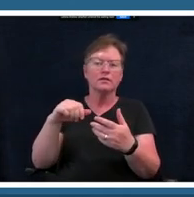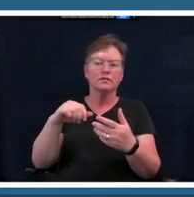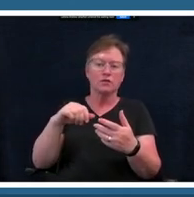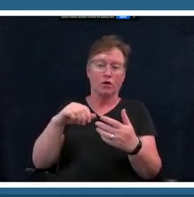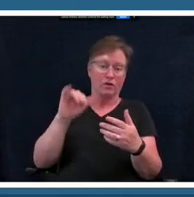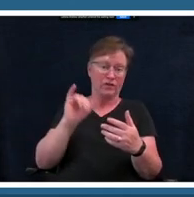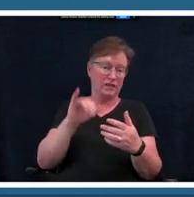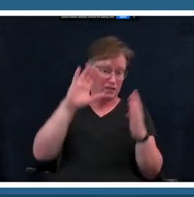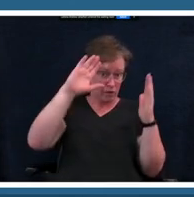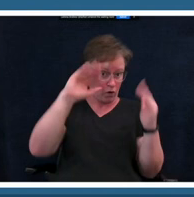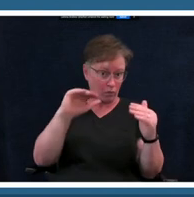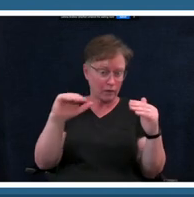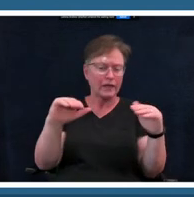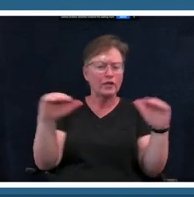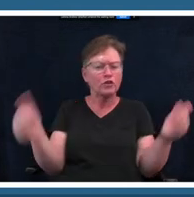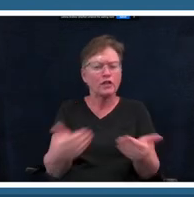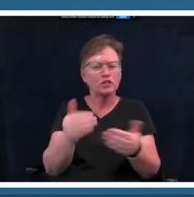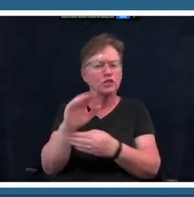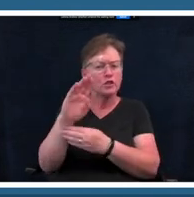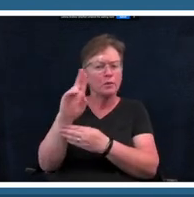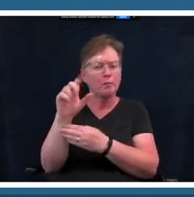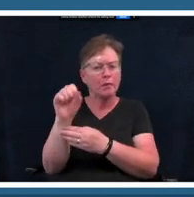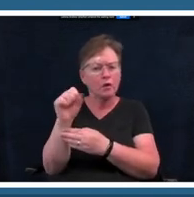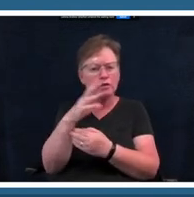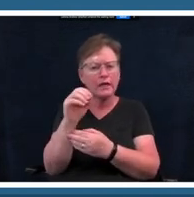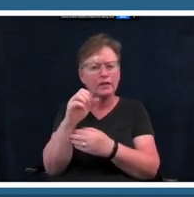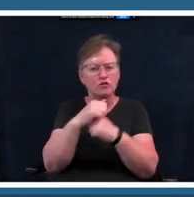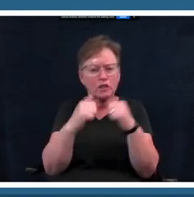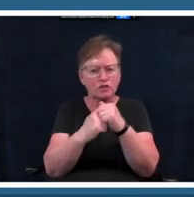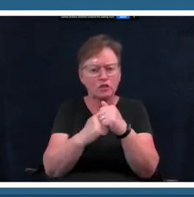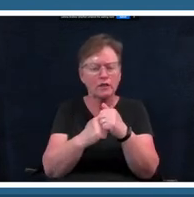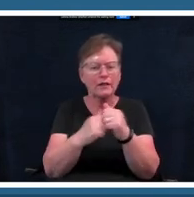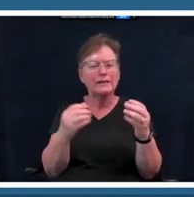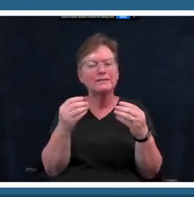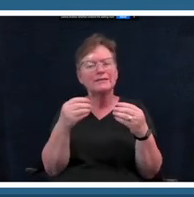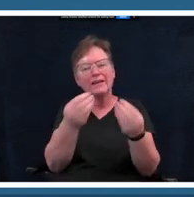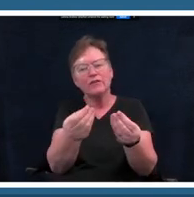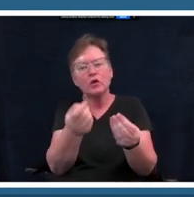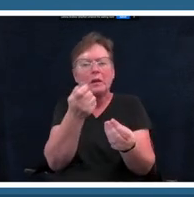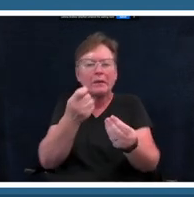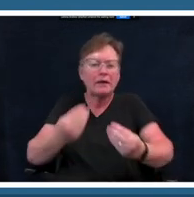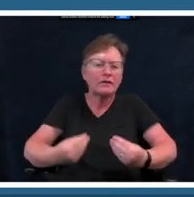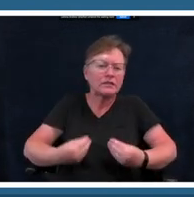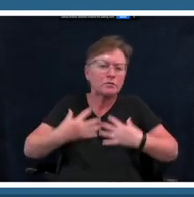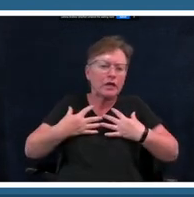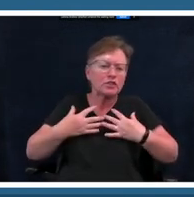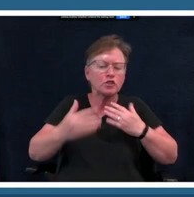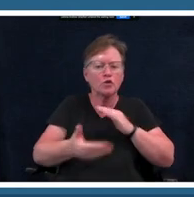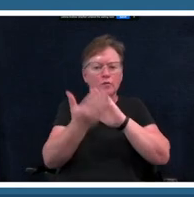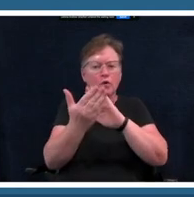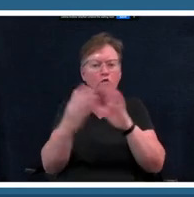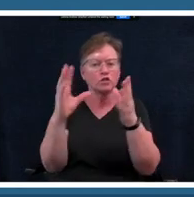blue structure and the artists have given you some inspiration to approach